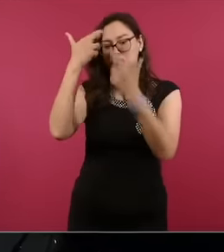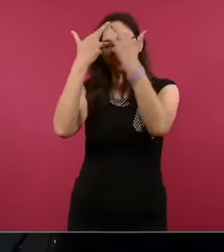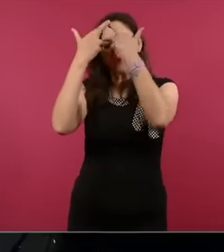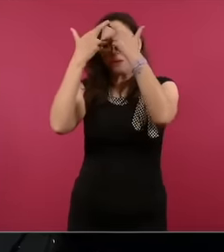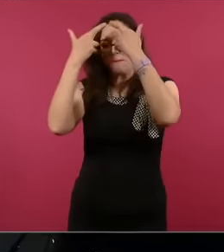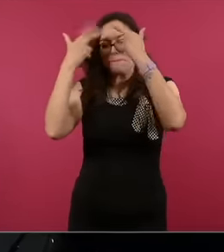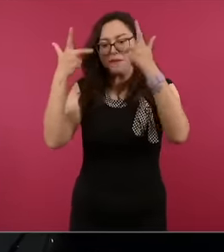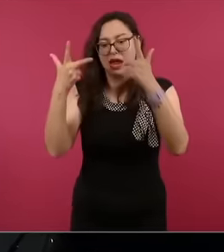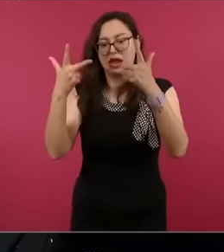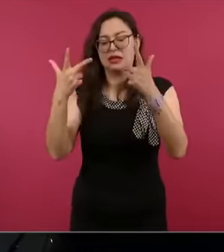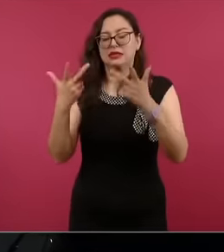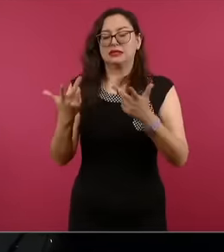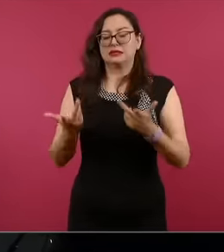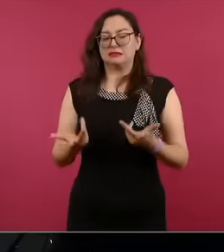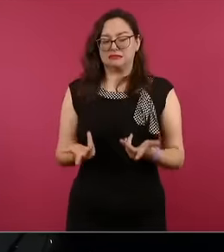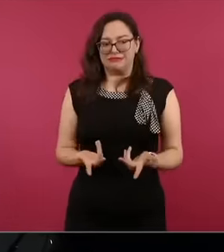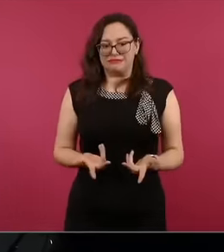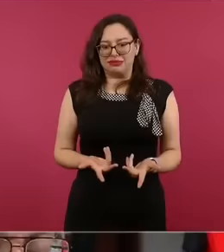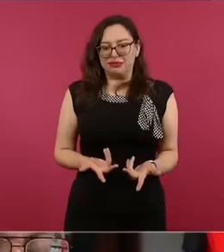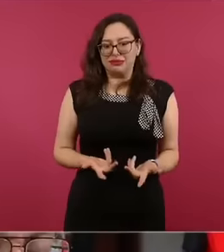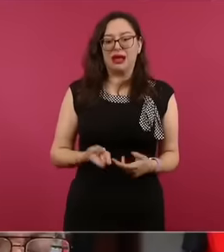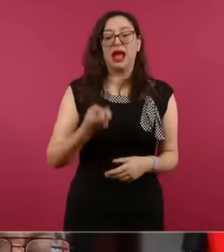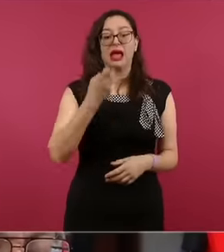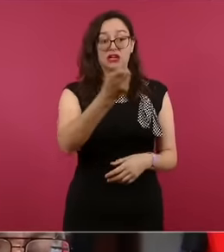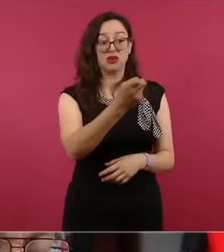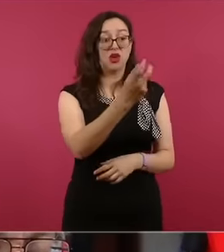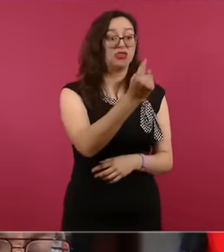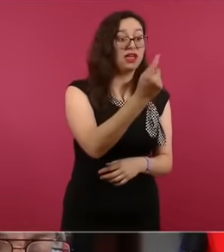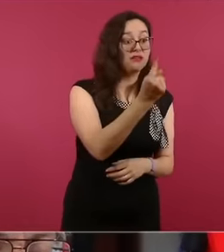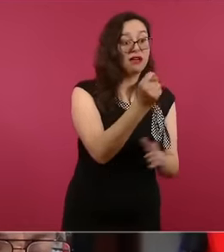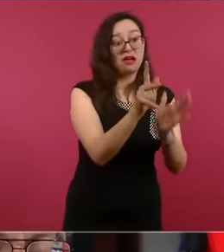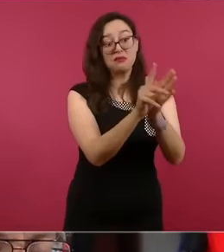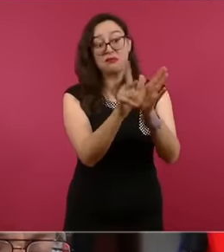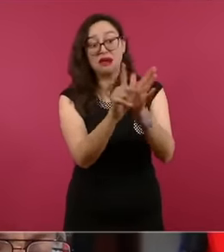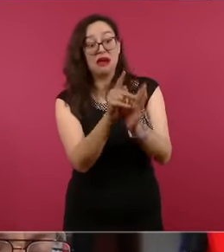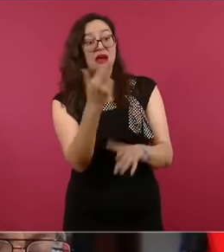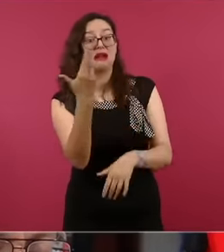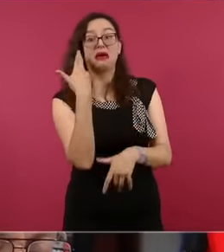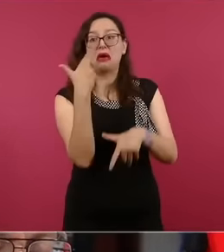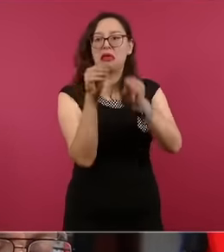eh, that is not reported by the media and we also see quite a lot of the absence of